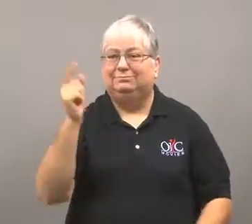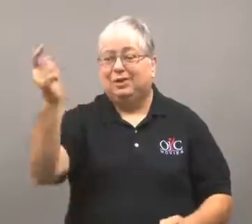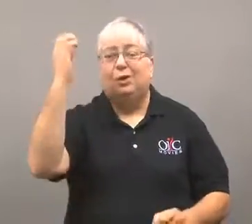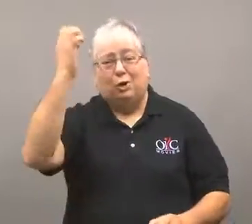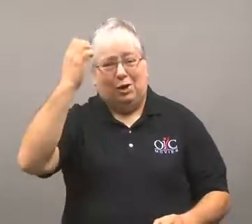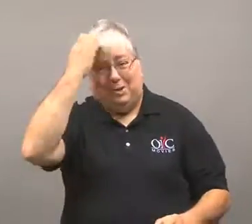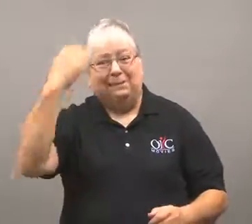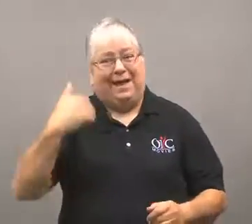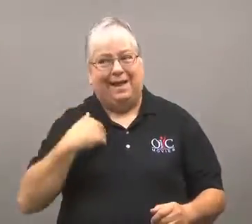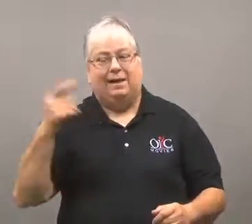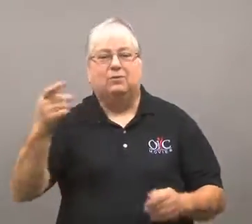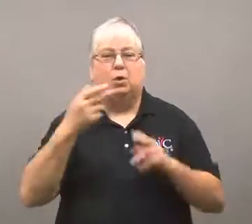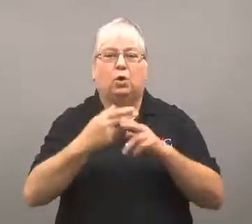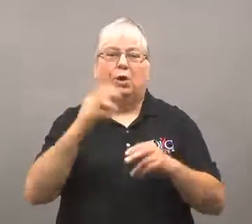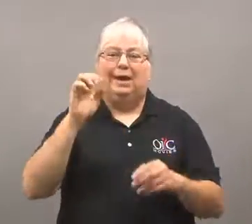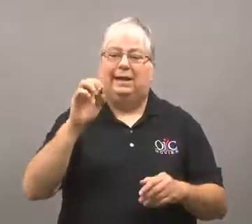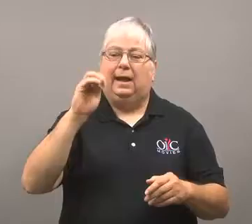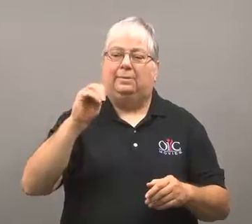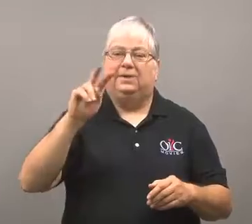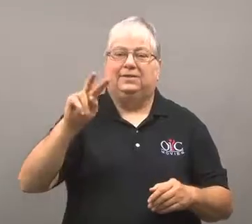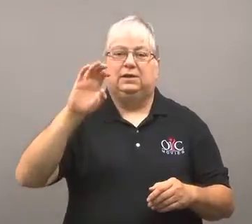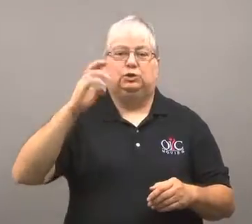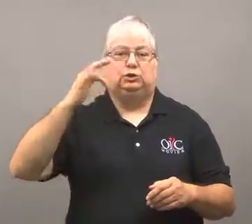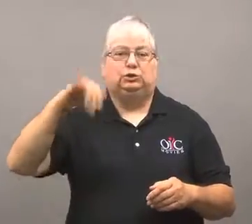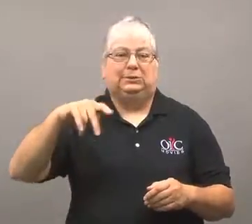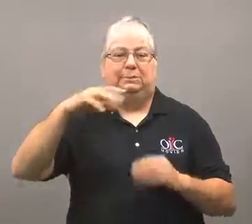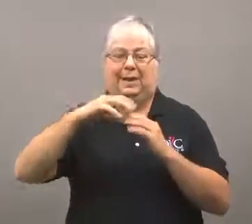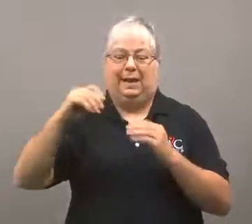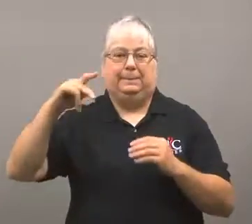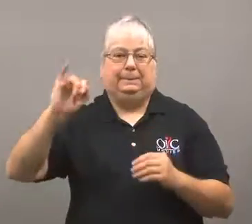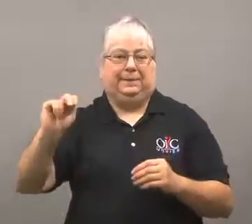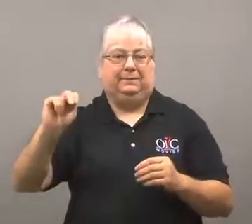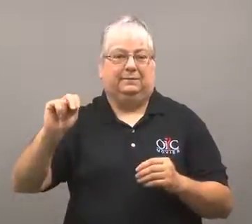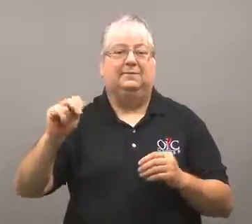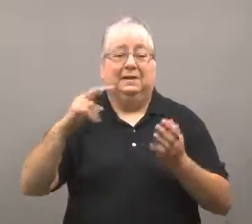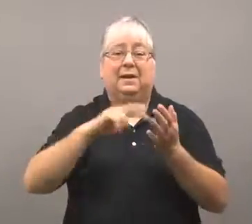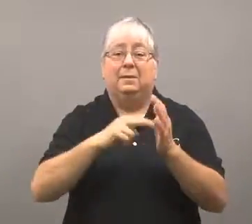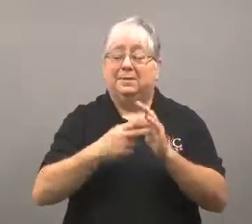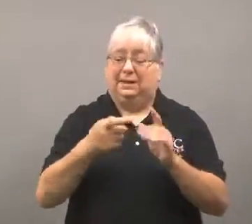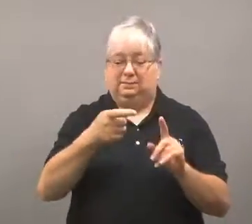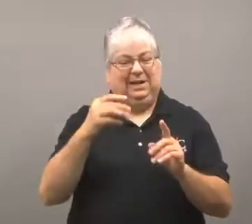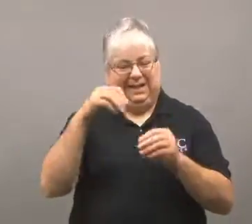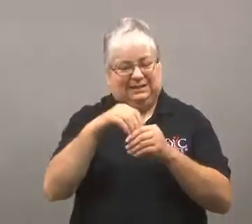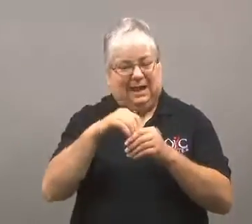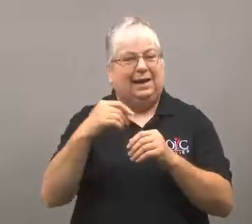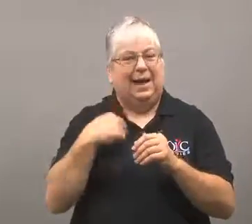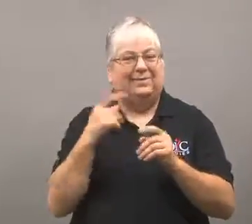Europe has already implemented it. It's called the EMV chip and pin.